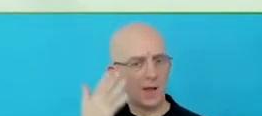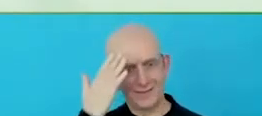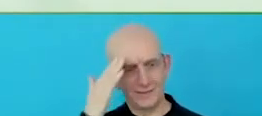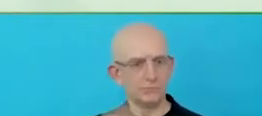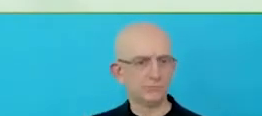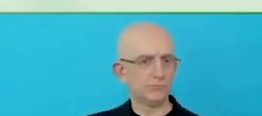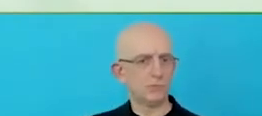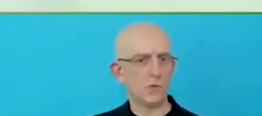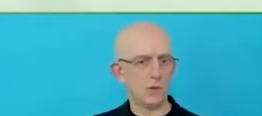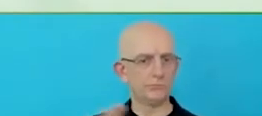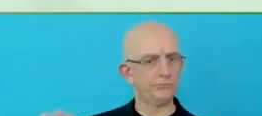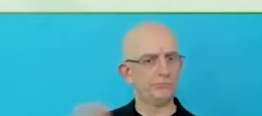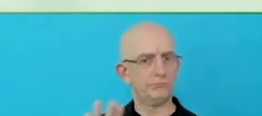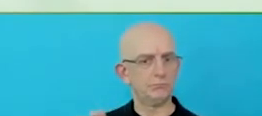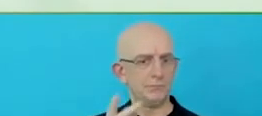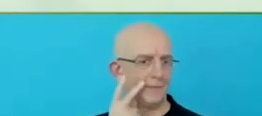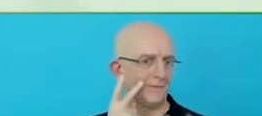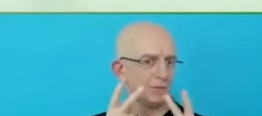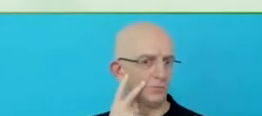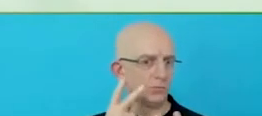those who are not able to see them on their screen.